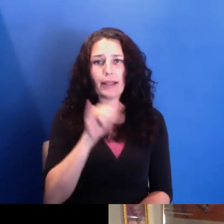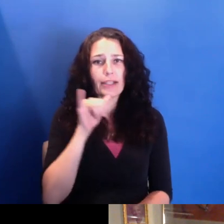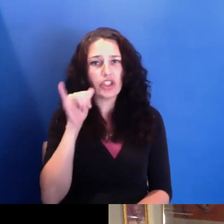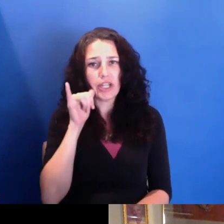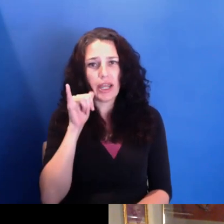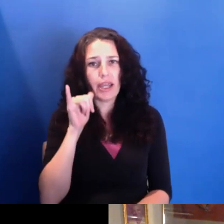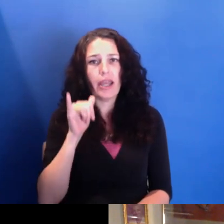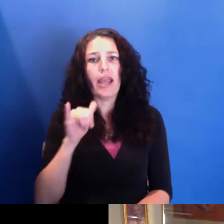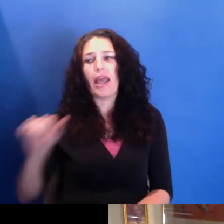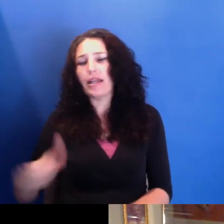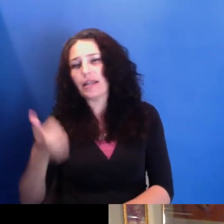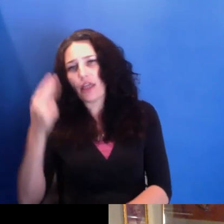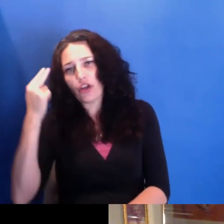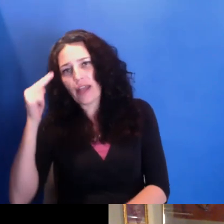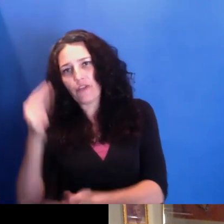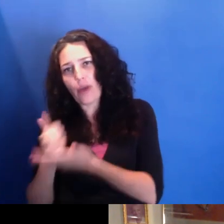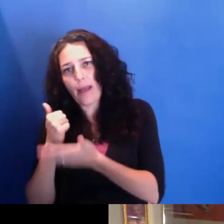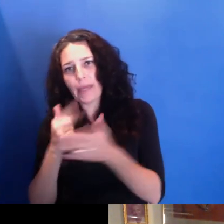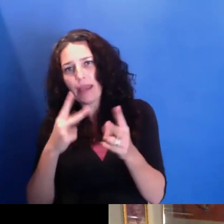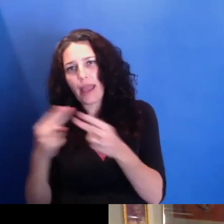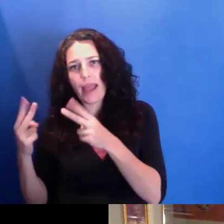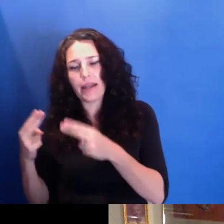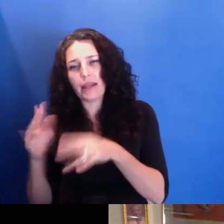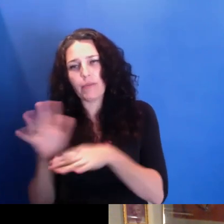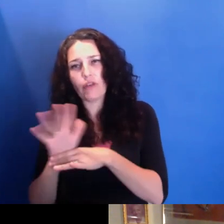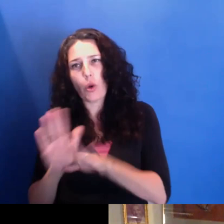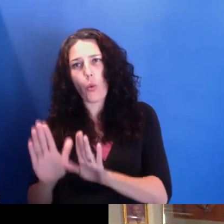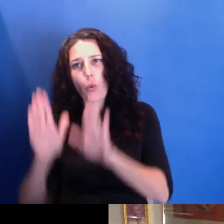is helping me edit a film about a wonderful photographer named Don Camp.